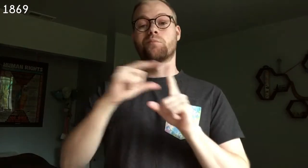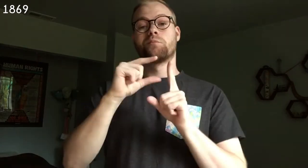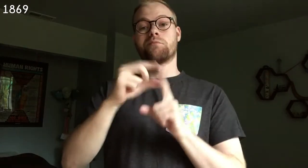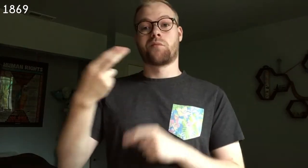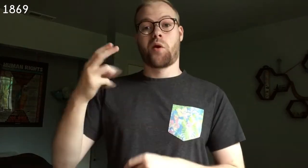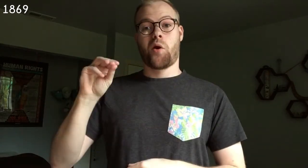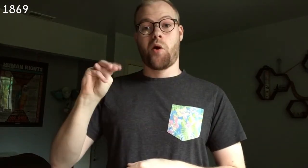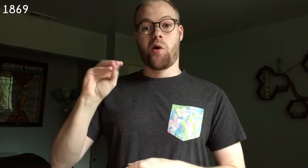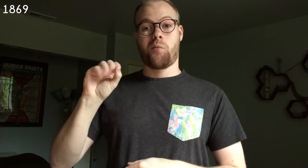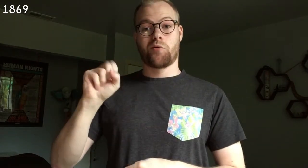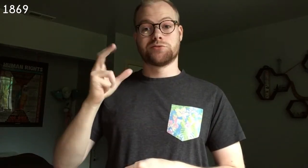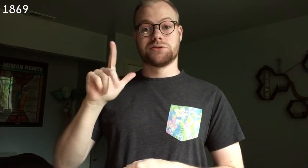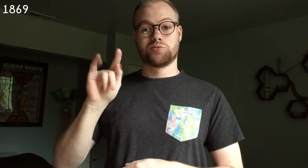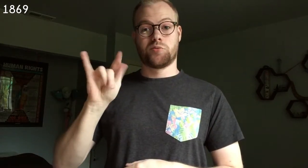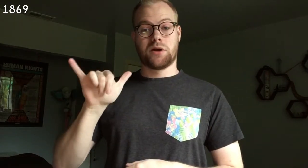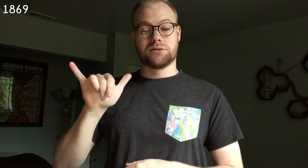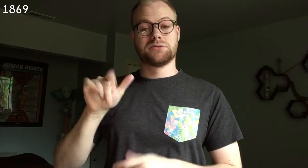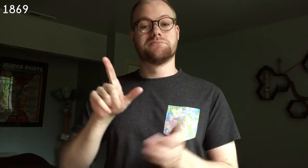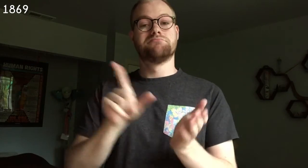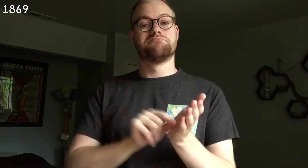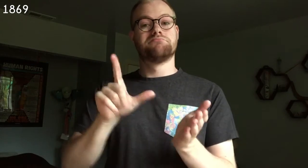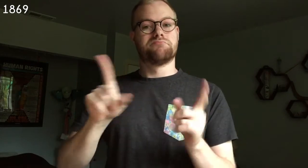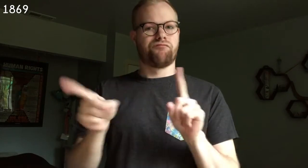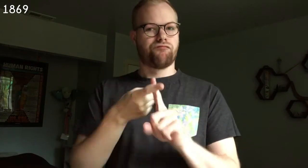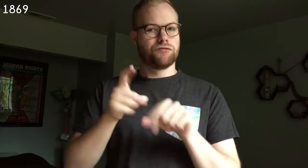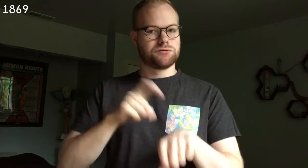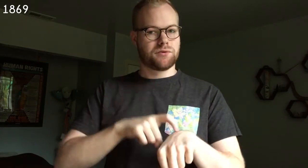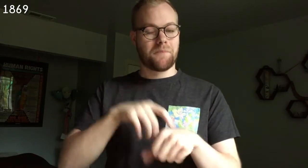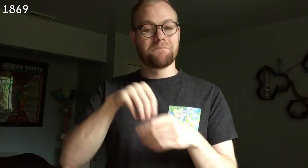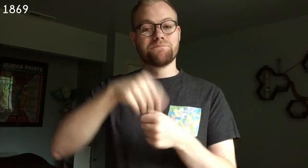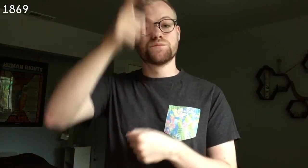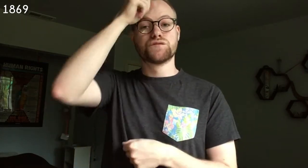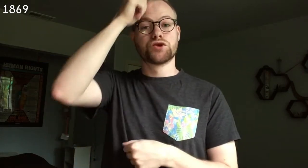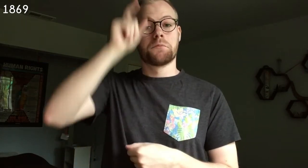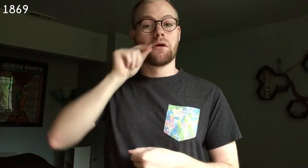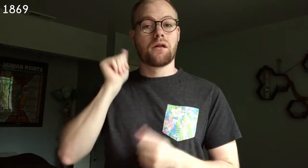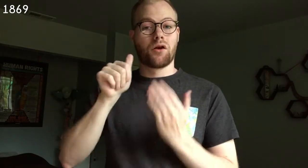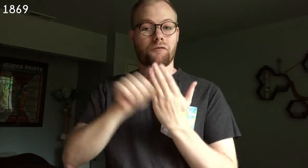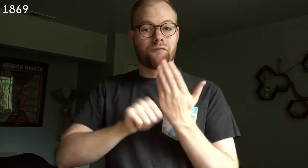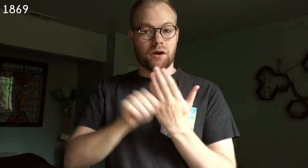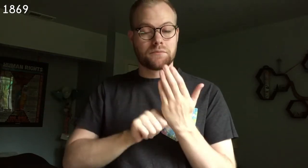1869 The term "homosexuality" appears in print for the first time in a German-Hungarian pamphlet